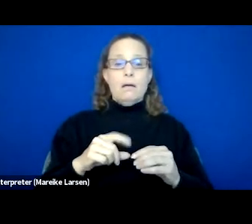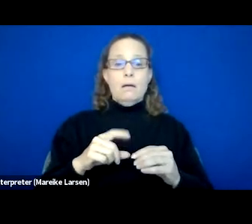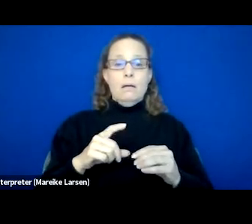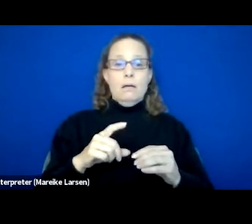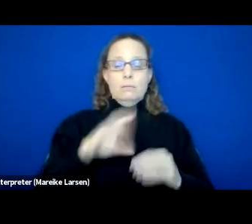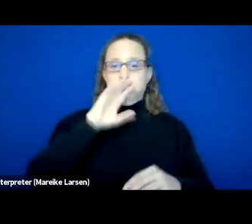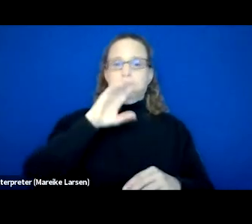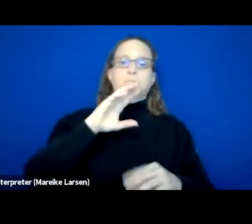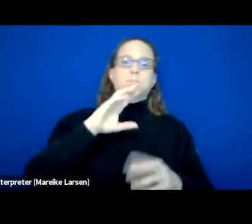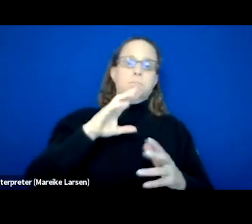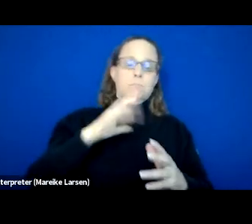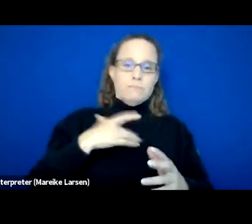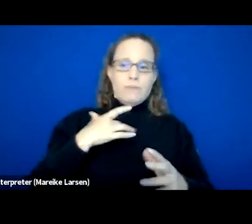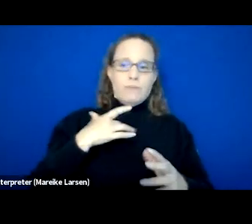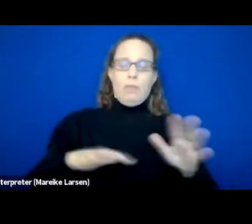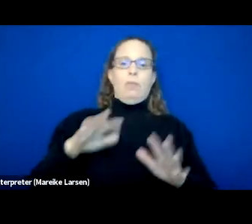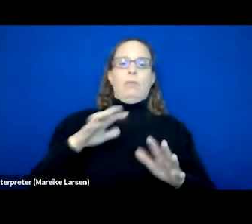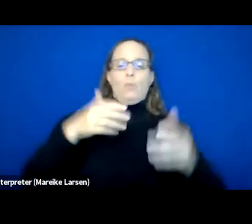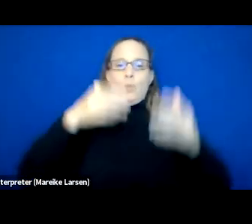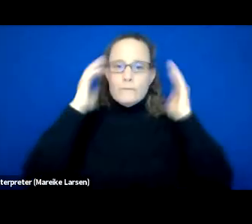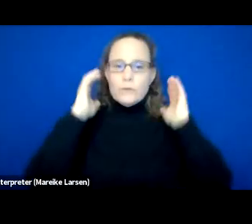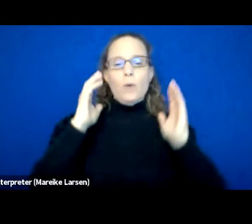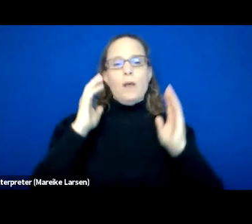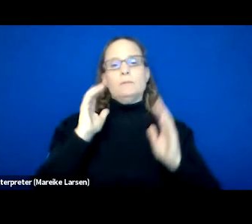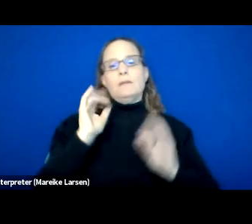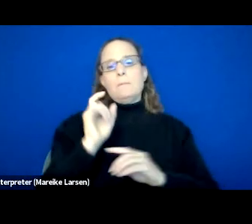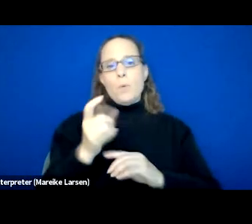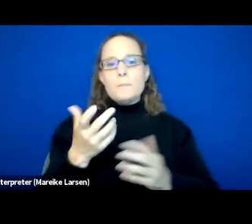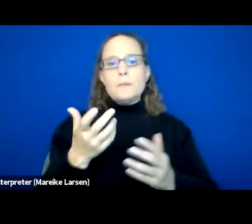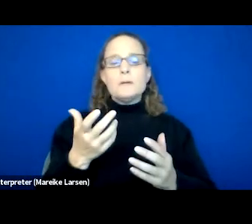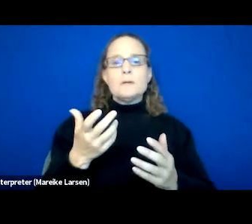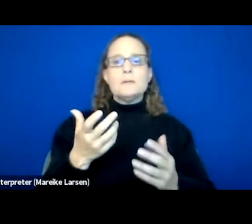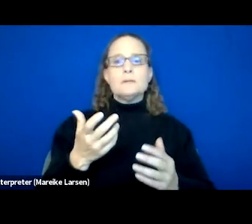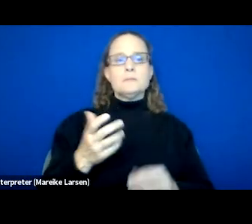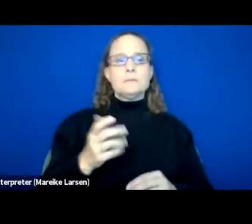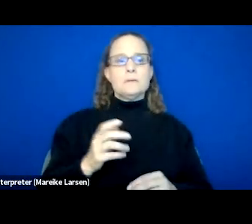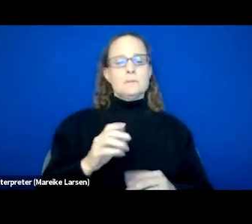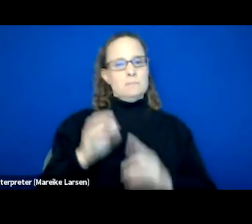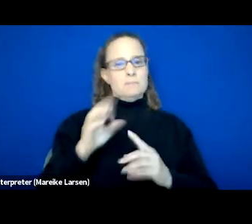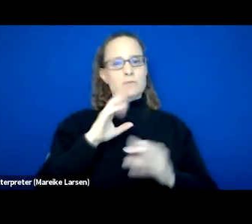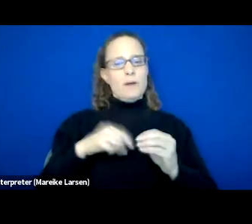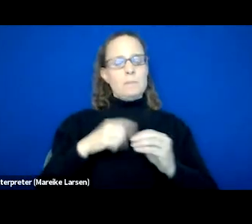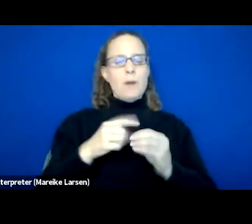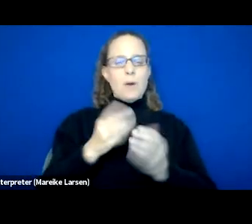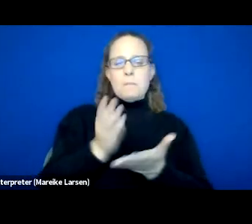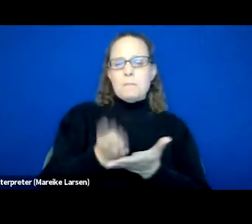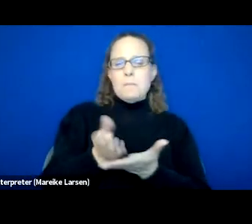that's triggering them and make them go backwards. It is budgeting I'm talking about, we help them with the budgeting process.